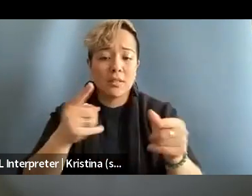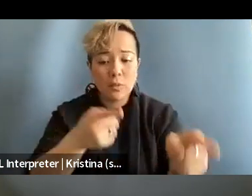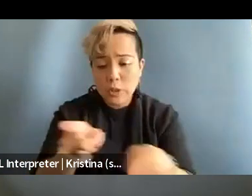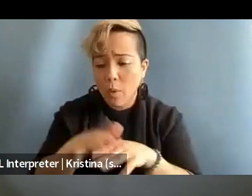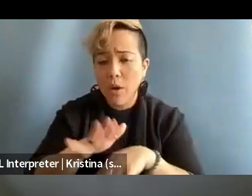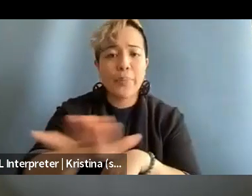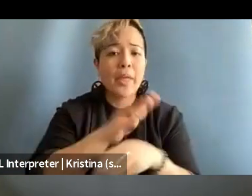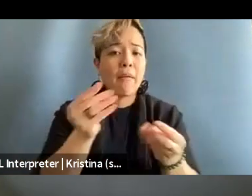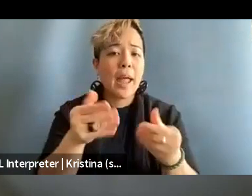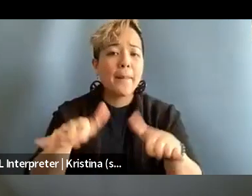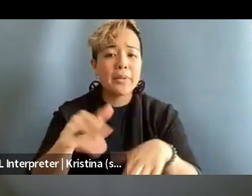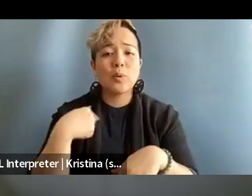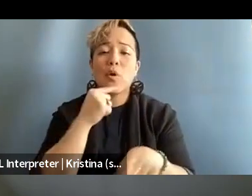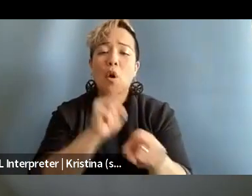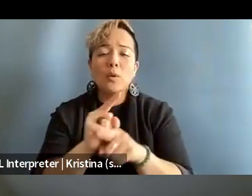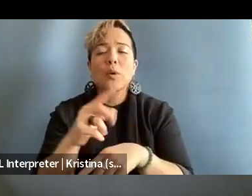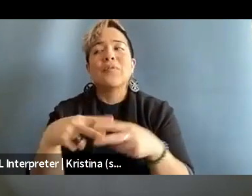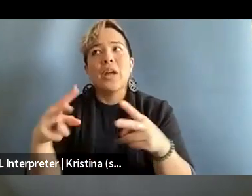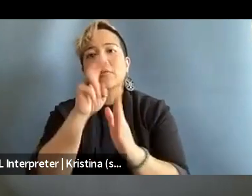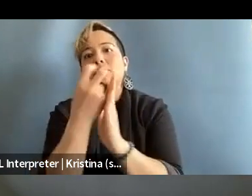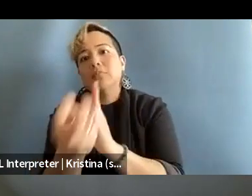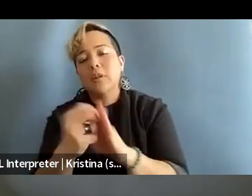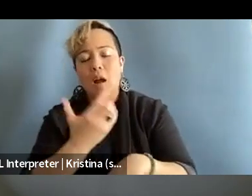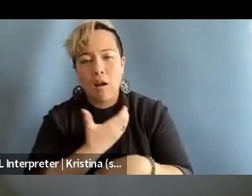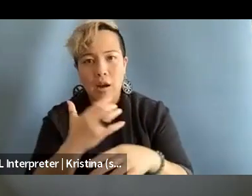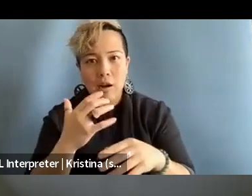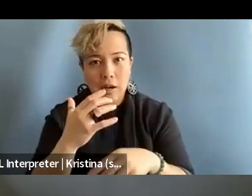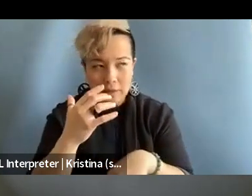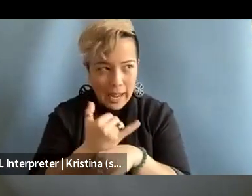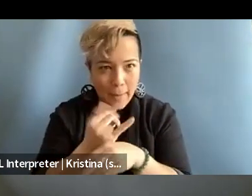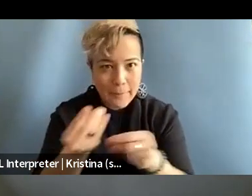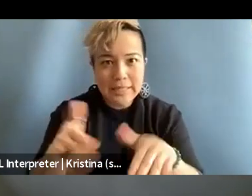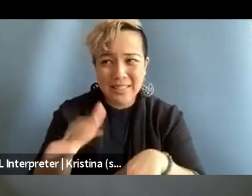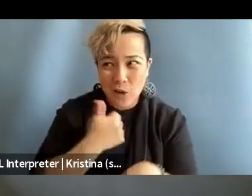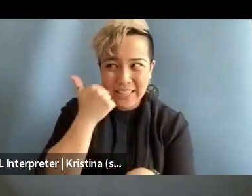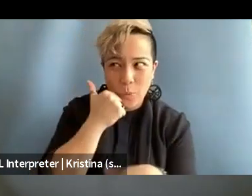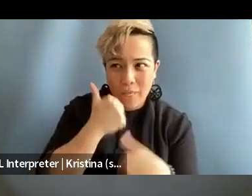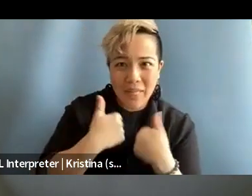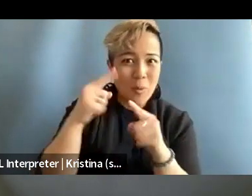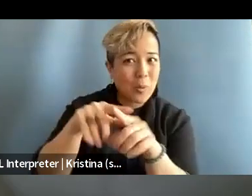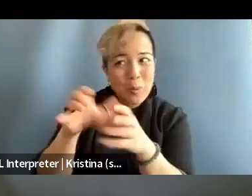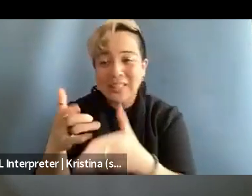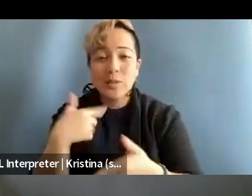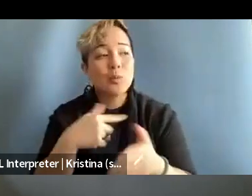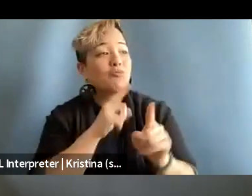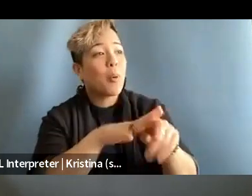but we also are so integrated into our campuses. I mean it's our day-to-day life. We go to class, we're reporting on the people we see walking